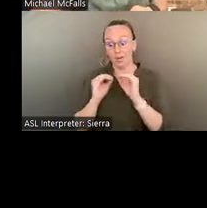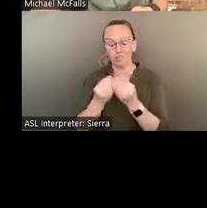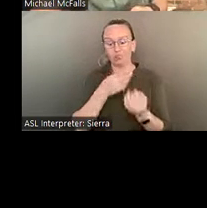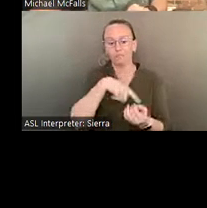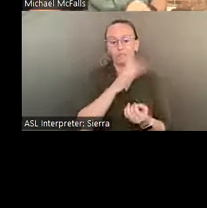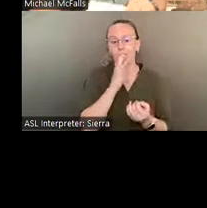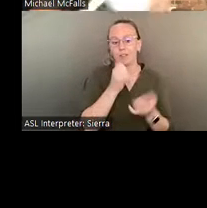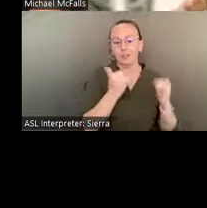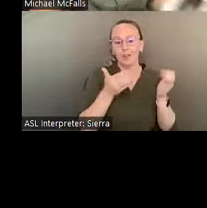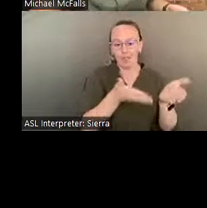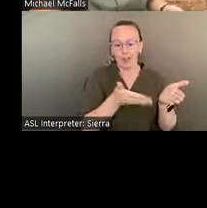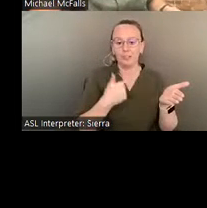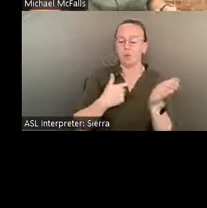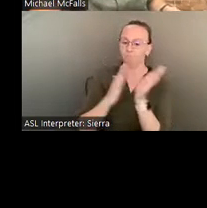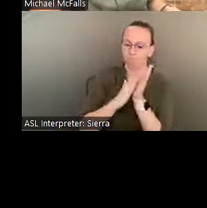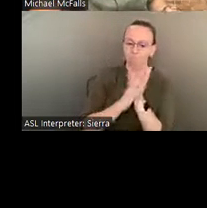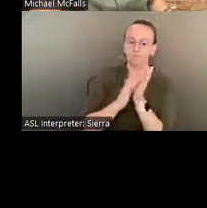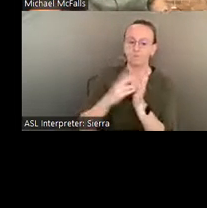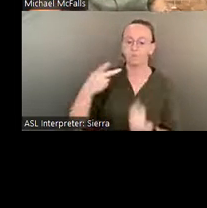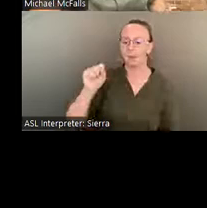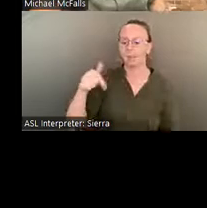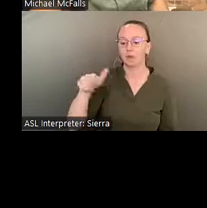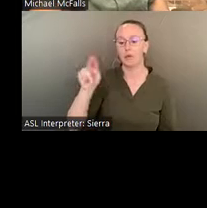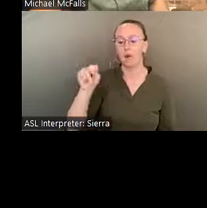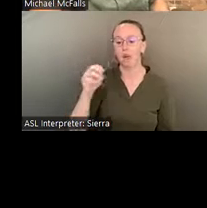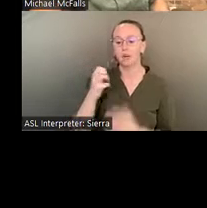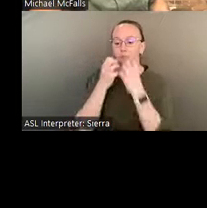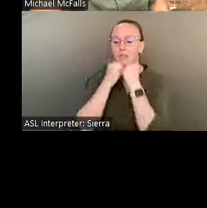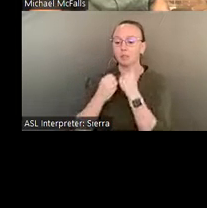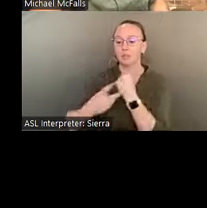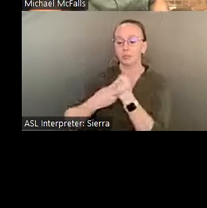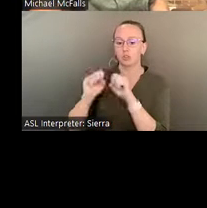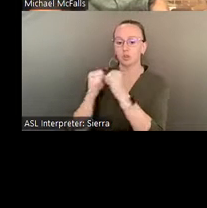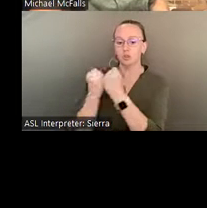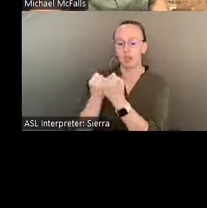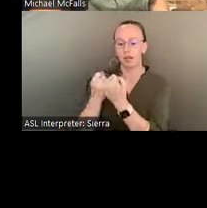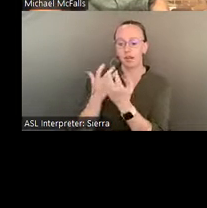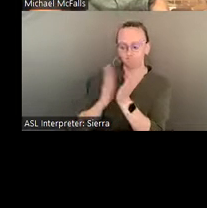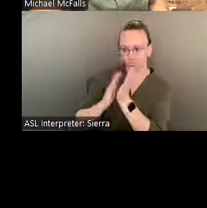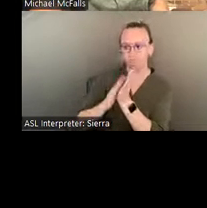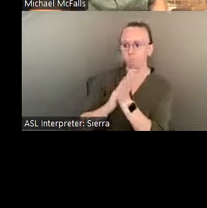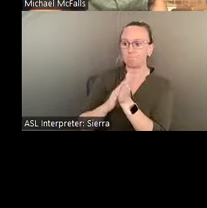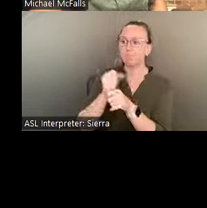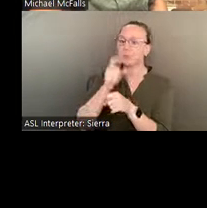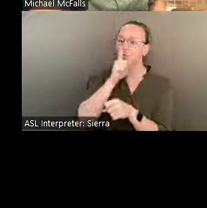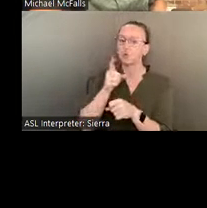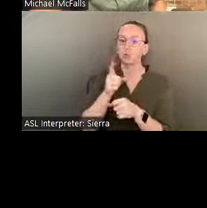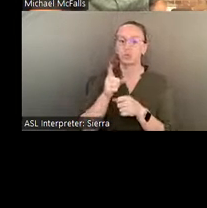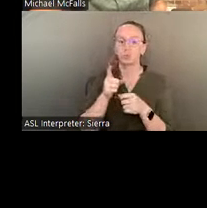Preservation Society a lot of kudos for making sure that Eddie's vision has continued into the future.